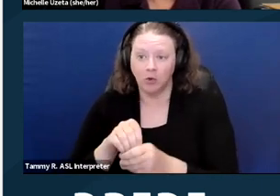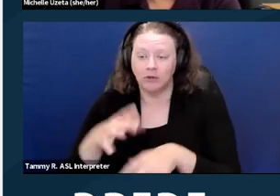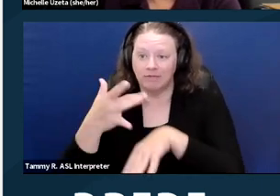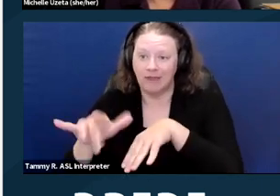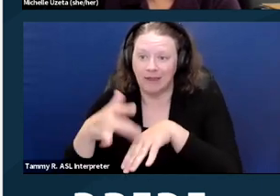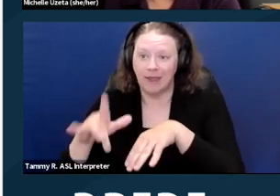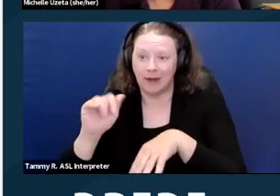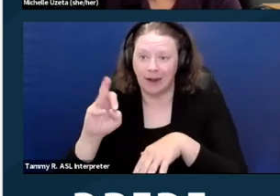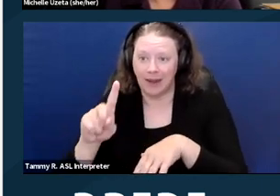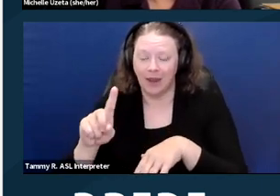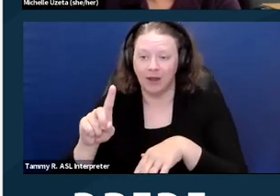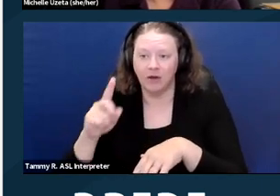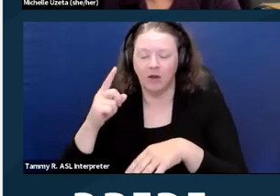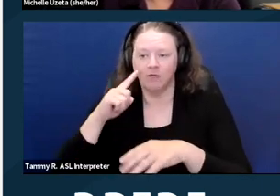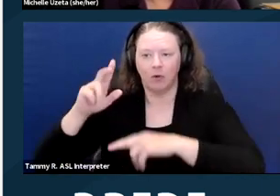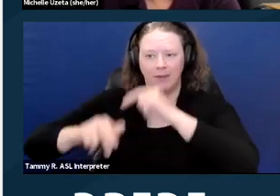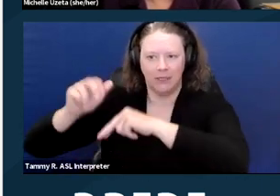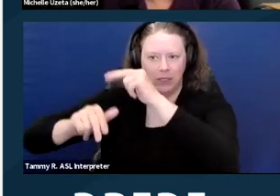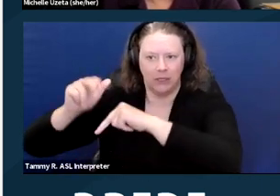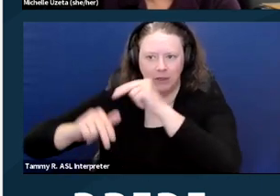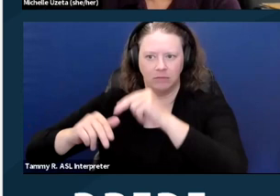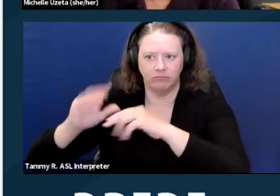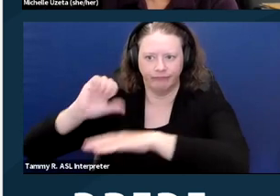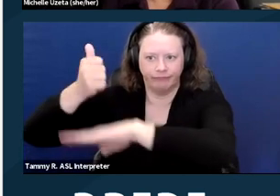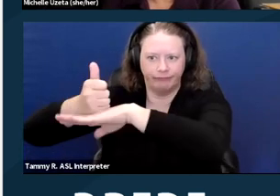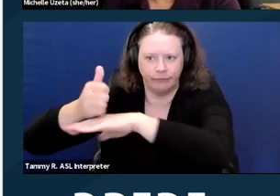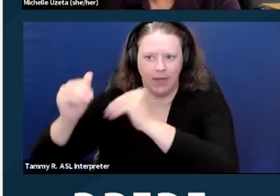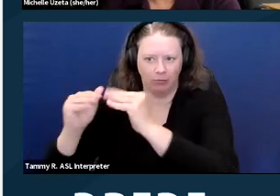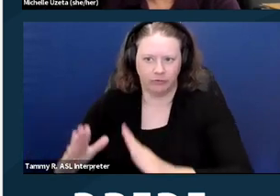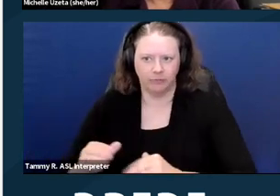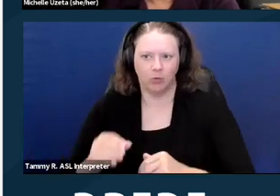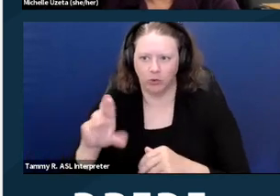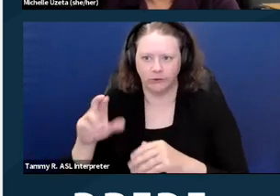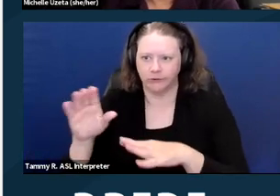for the construction of such structures or housing. Next slide.